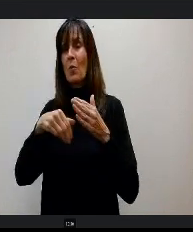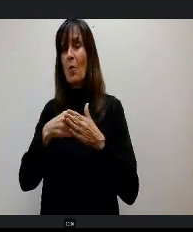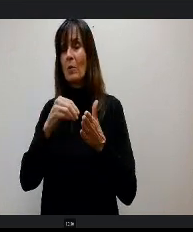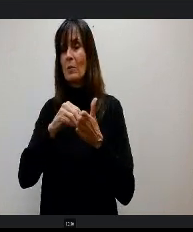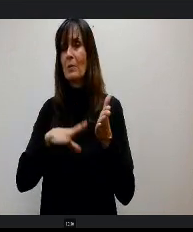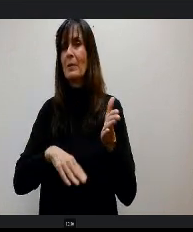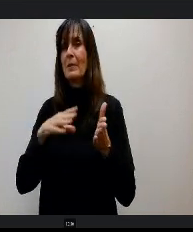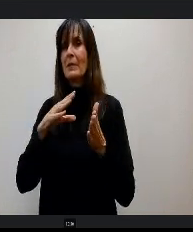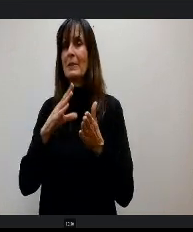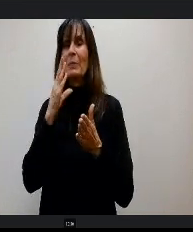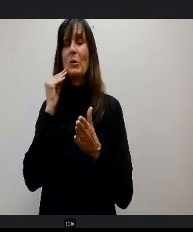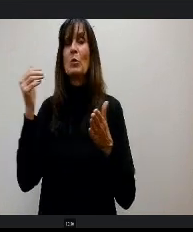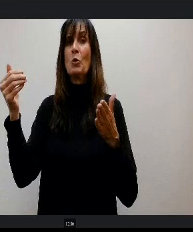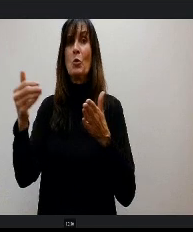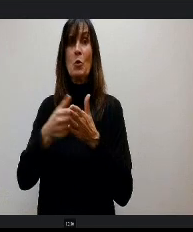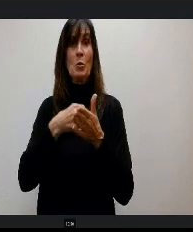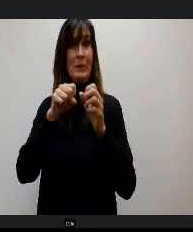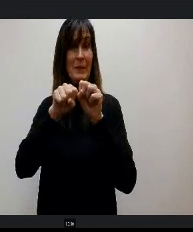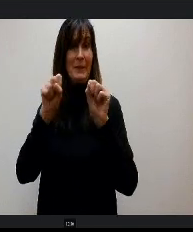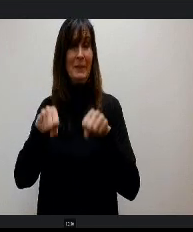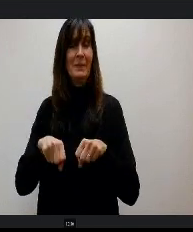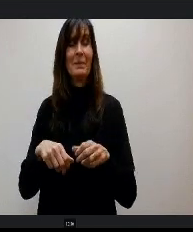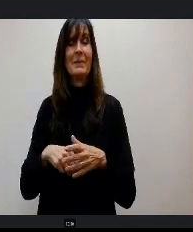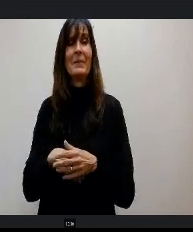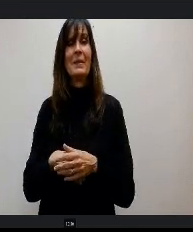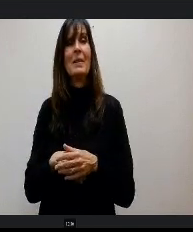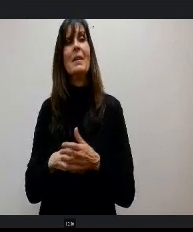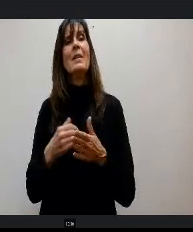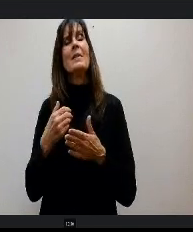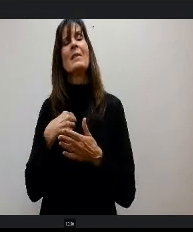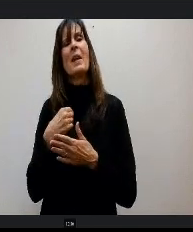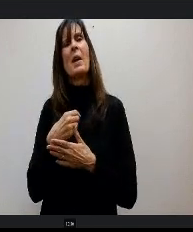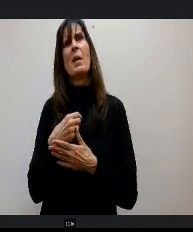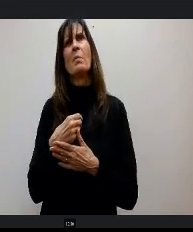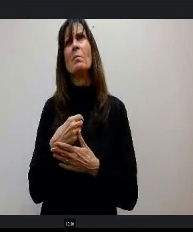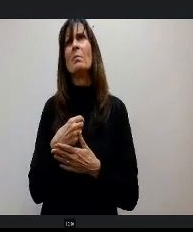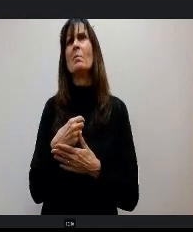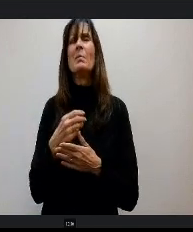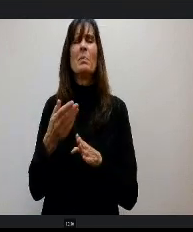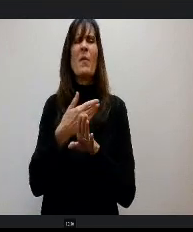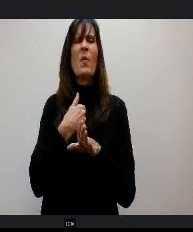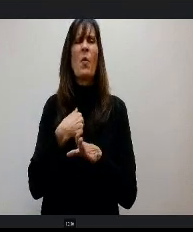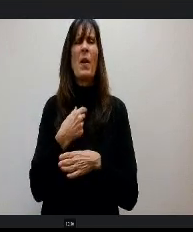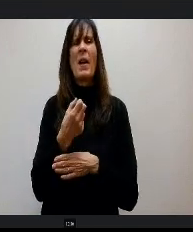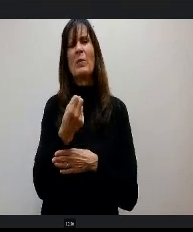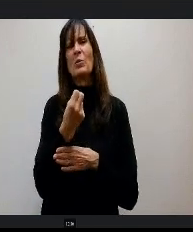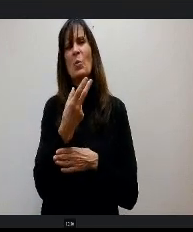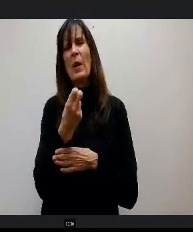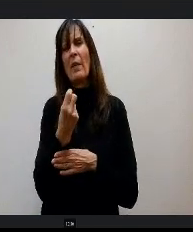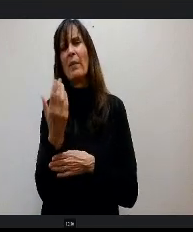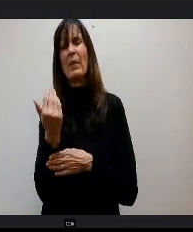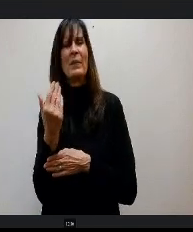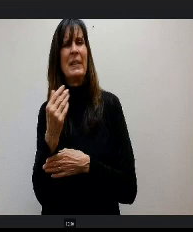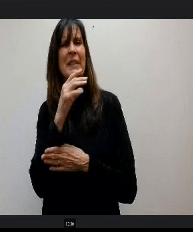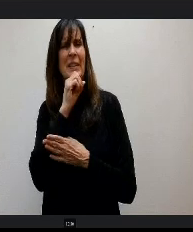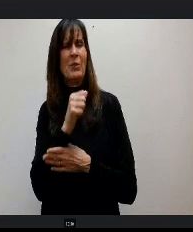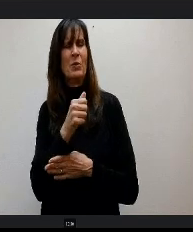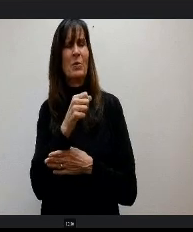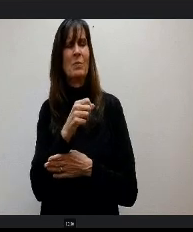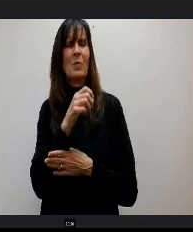experiences. Some of them we were running this year were e 1215 years old and still with the updated software they look